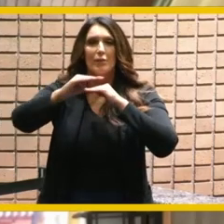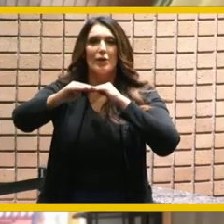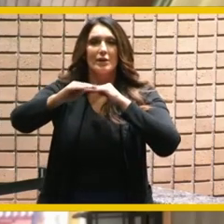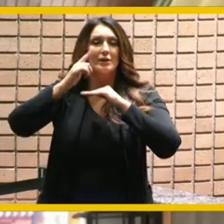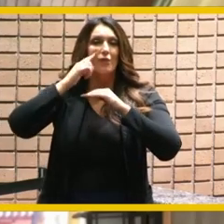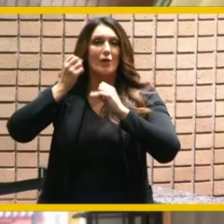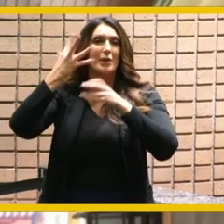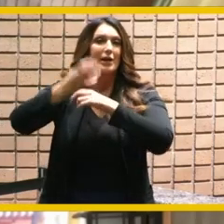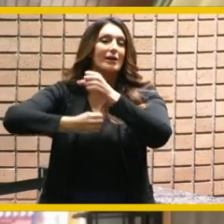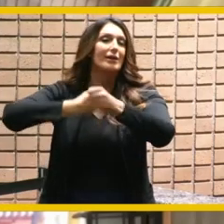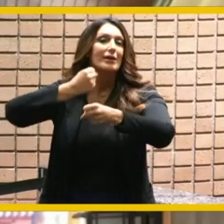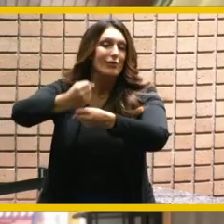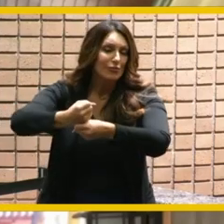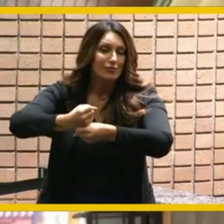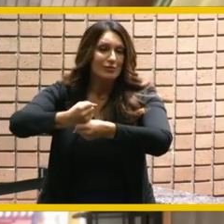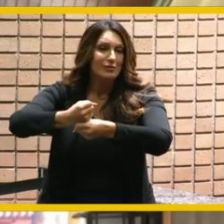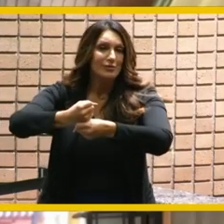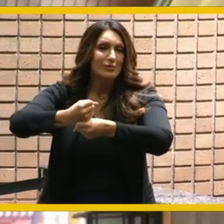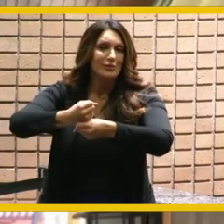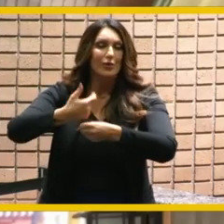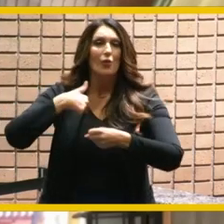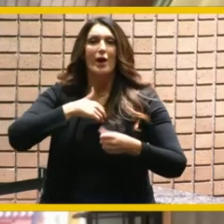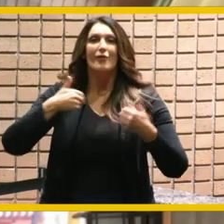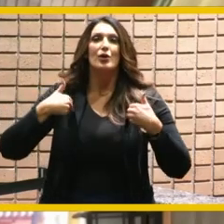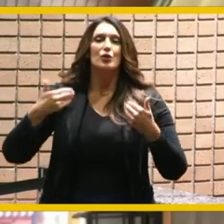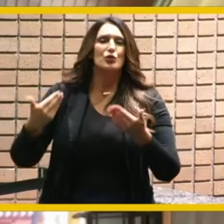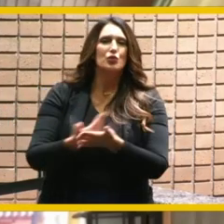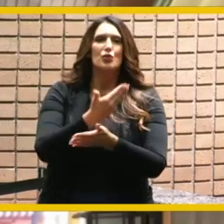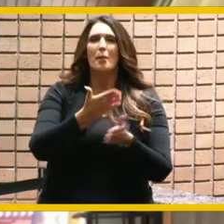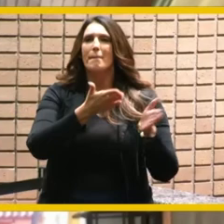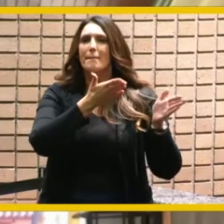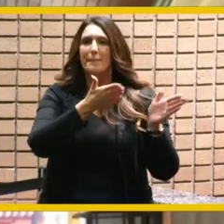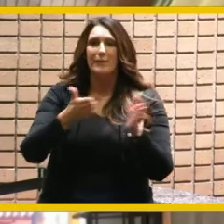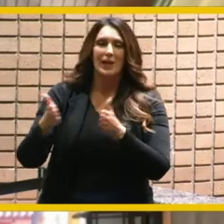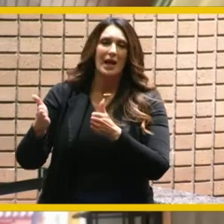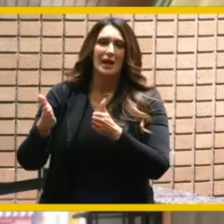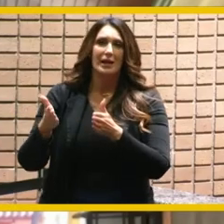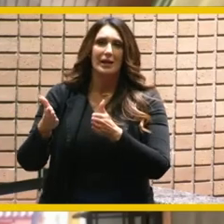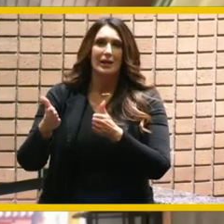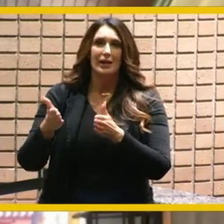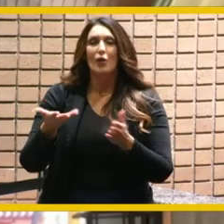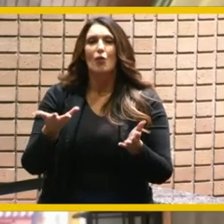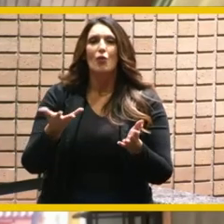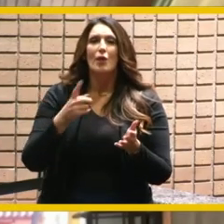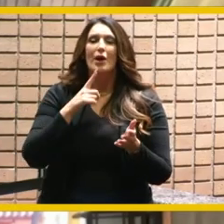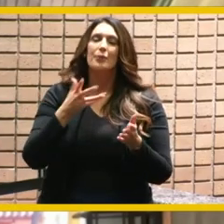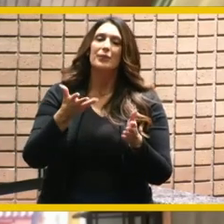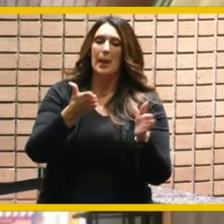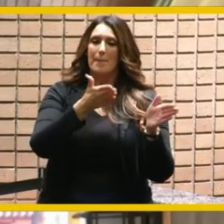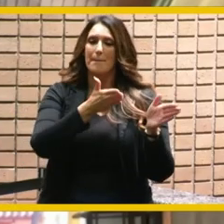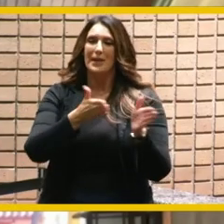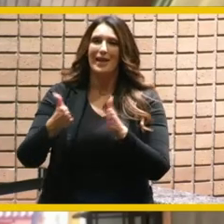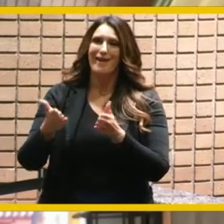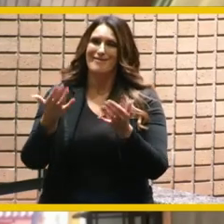and we have a new plan well actually a plan that we're putting into place now